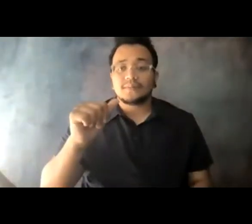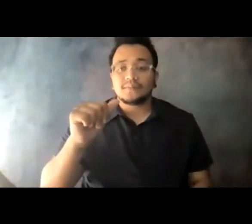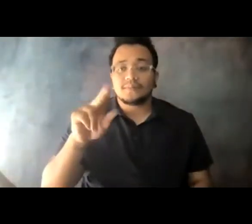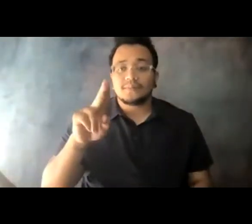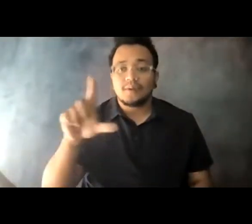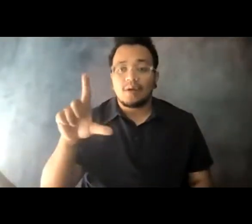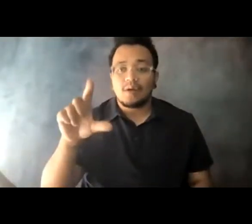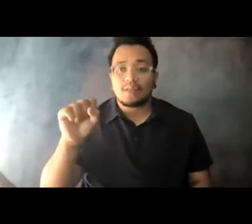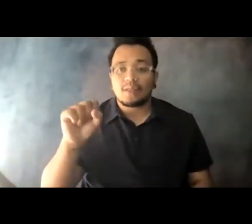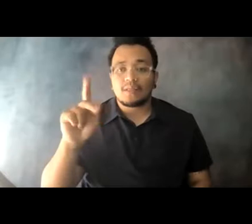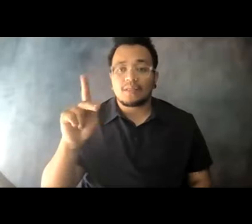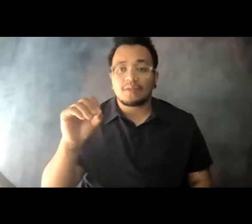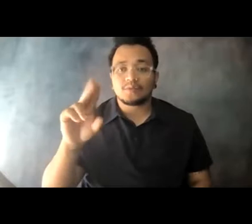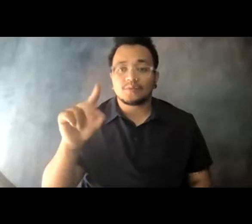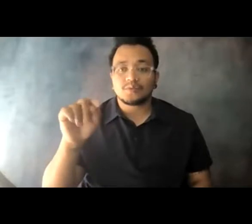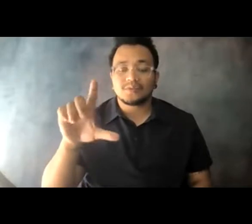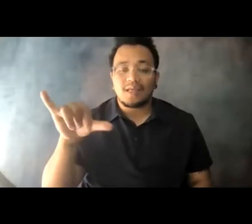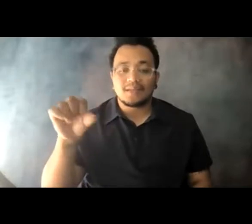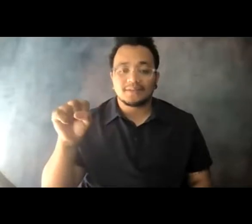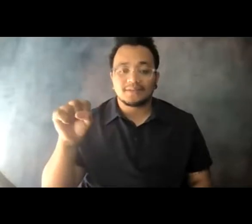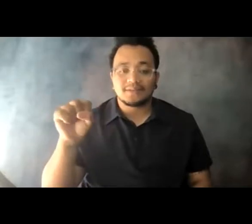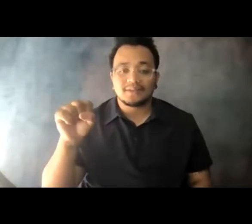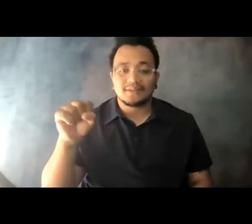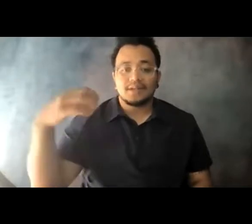executive officer of the American 14:10:35 Public Transportation Association